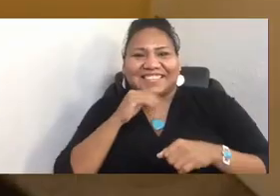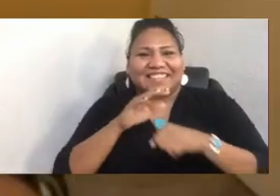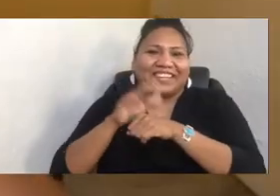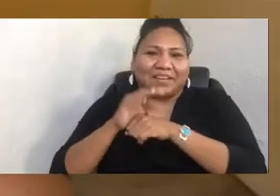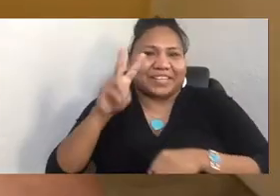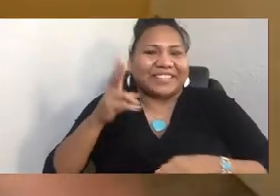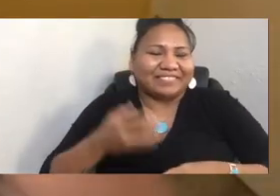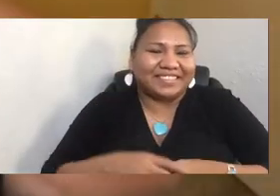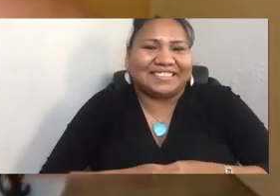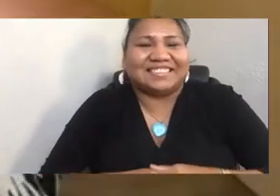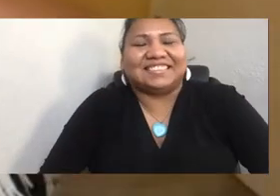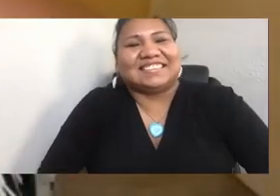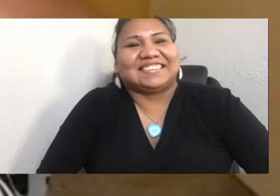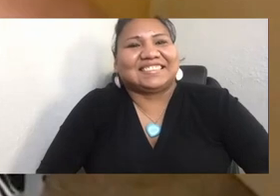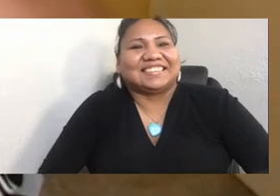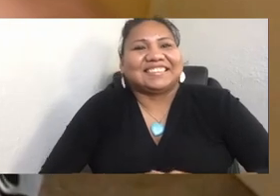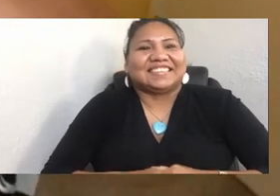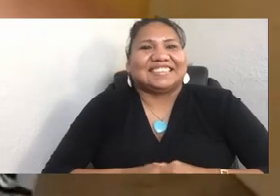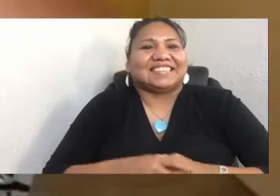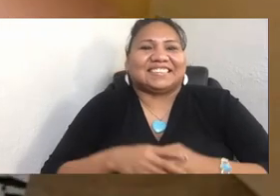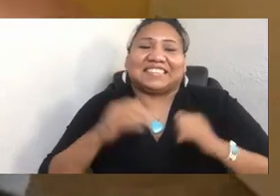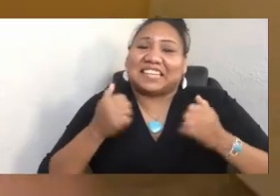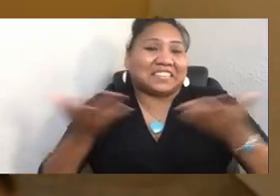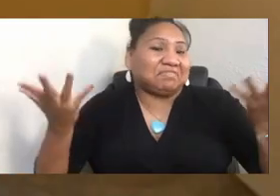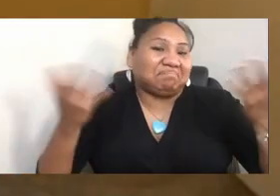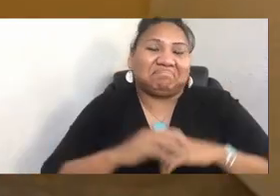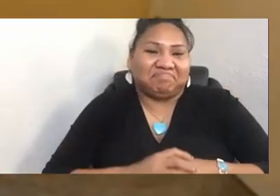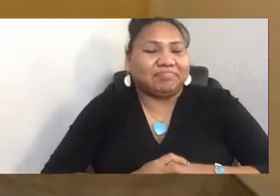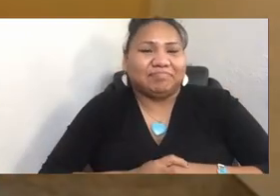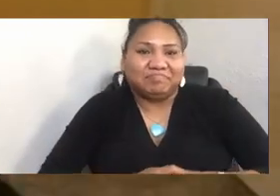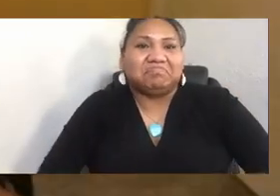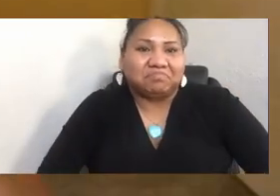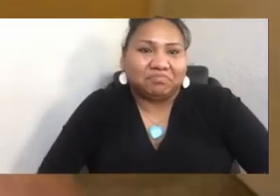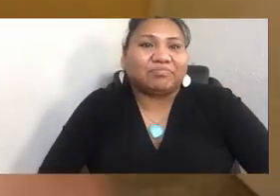That's the other thing. There's also just-- Well, right now I'm finishing the books.